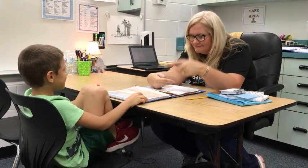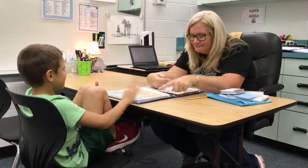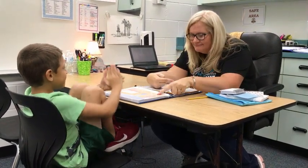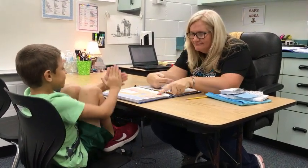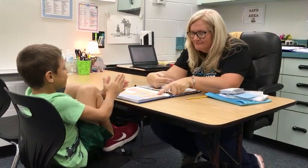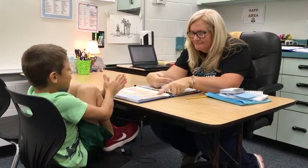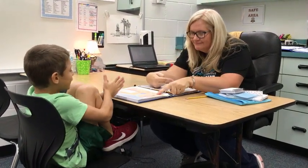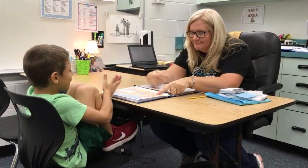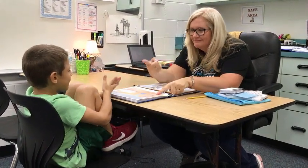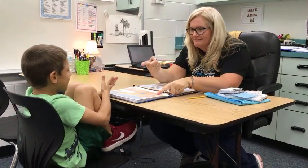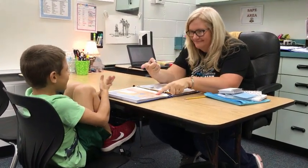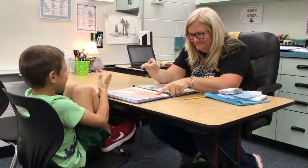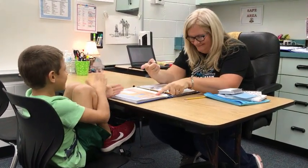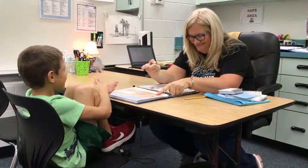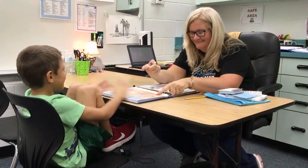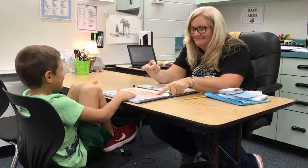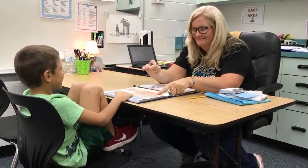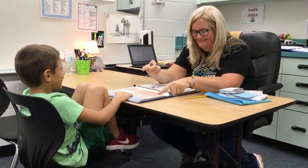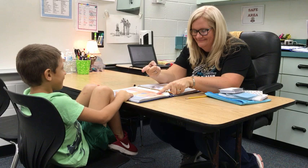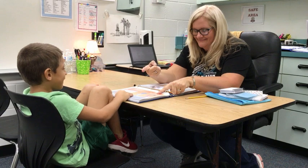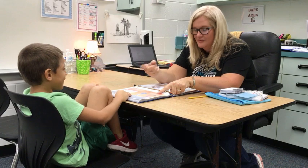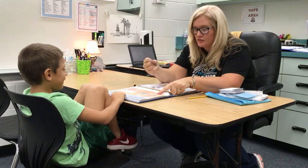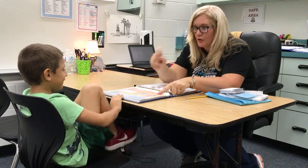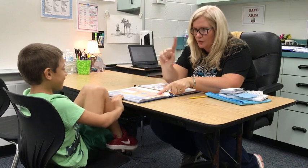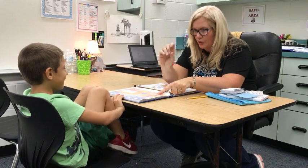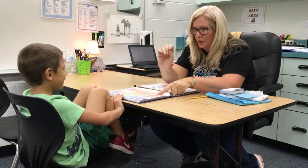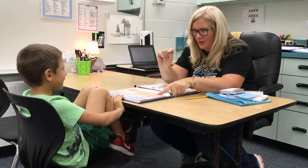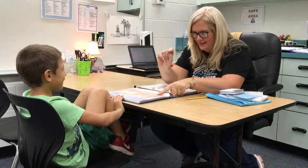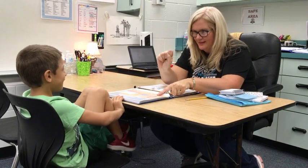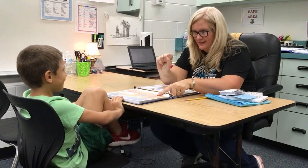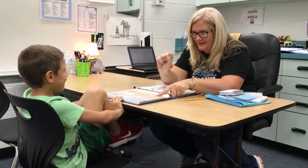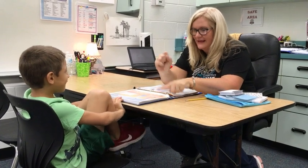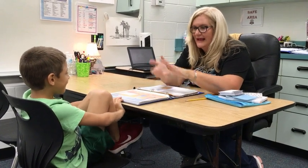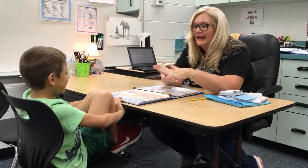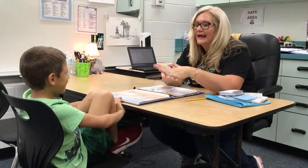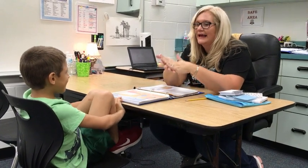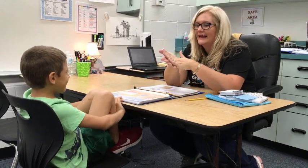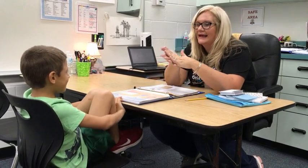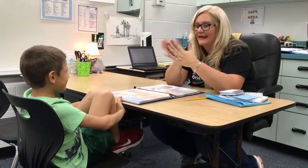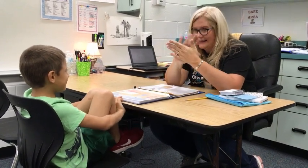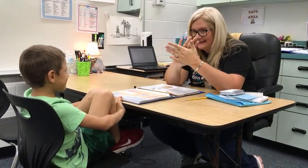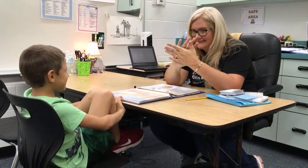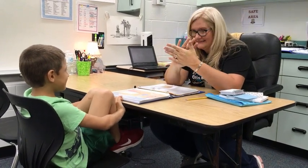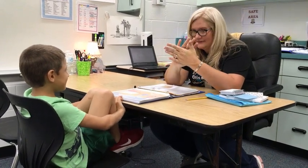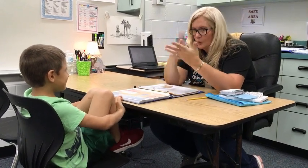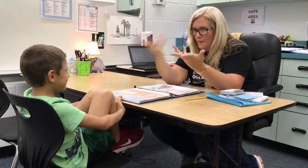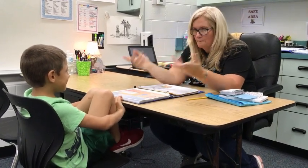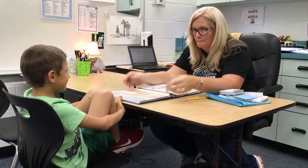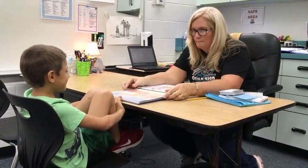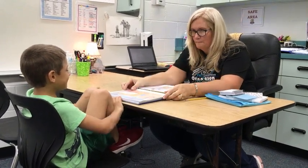[Student] Get clean [Teacher] So, Zots gets what?